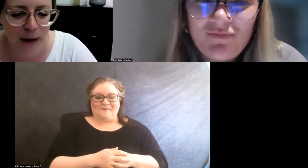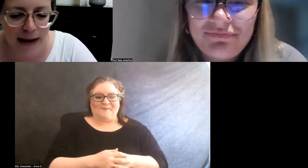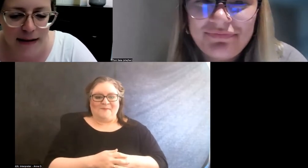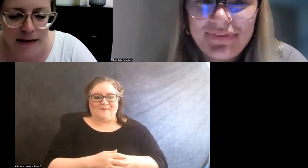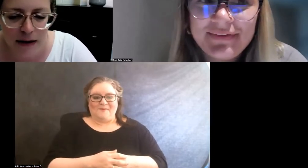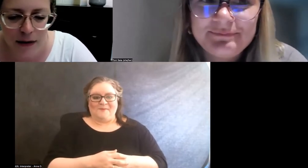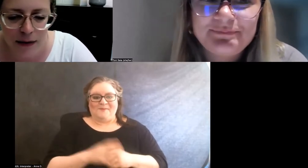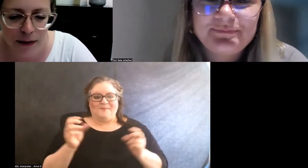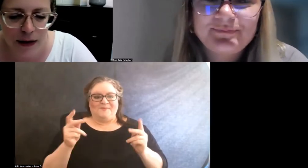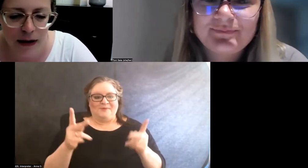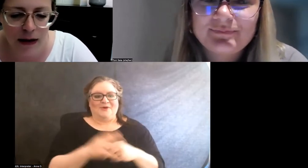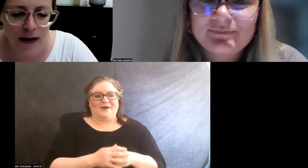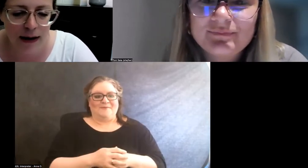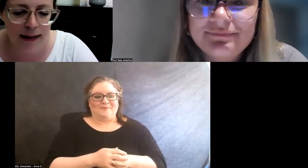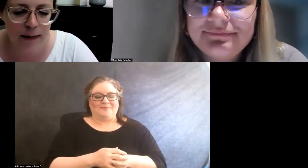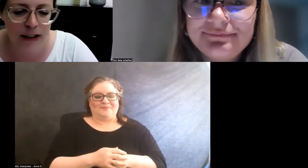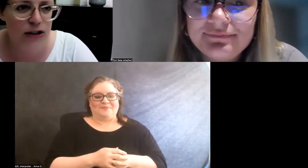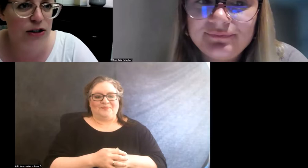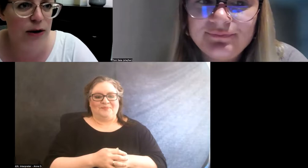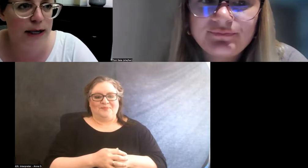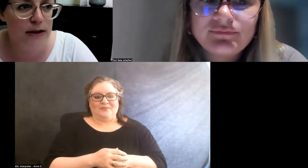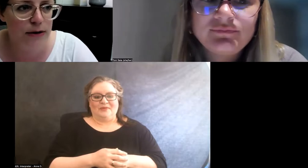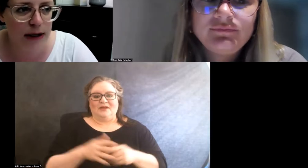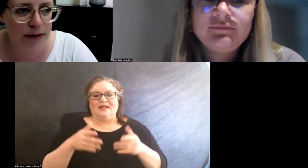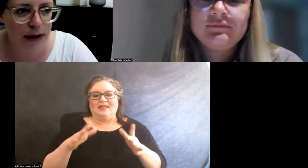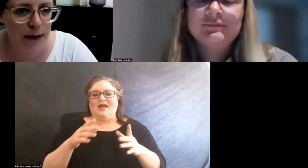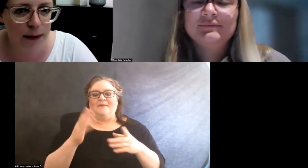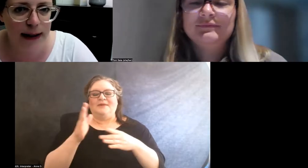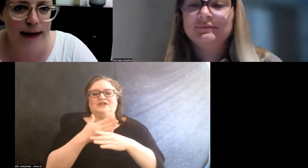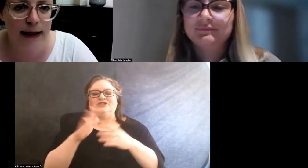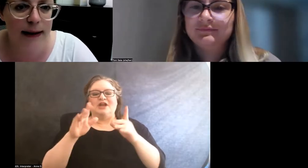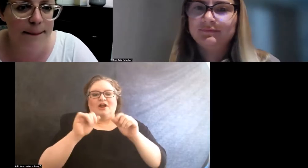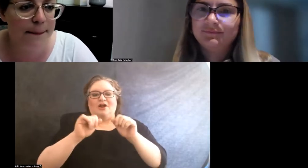Okay. So let me just share my screen really quickly.